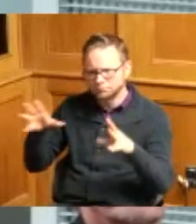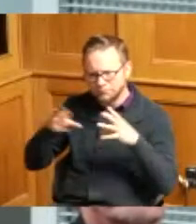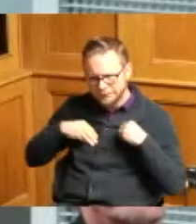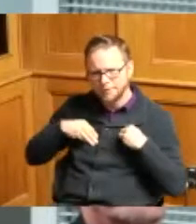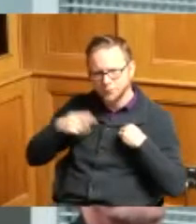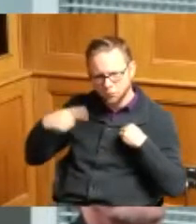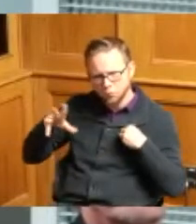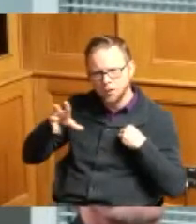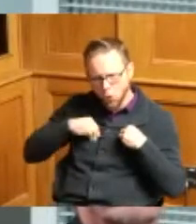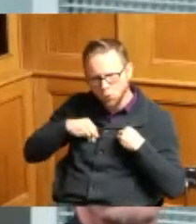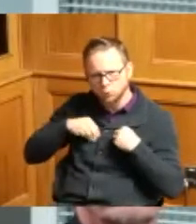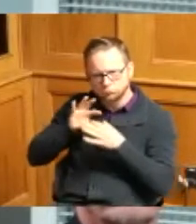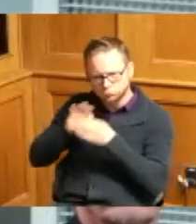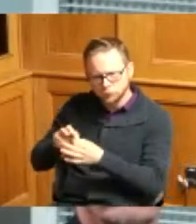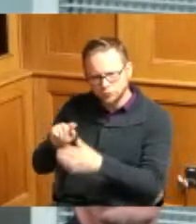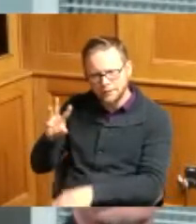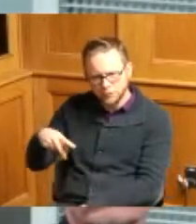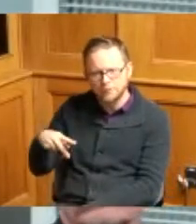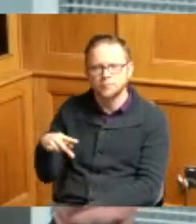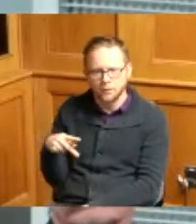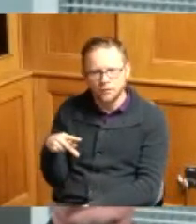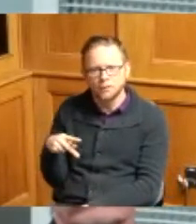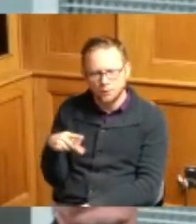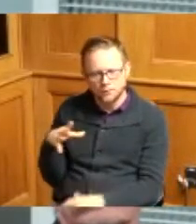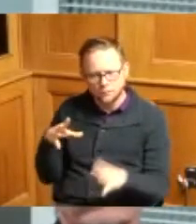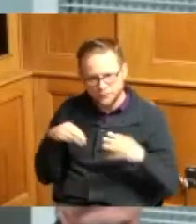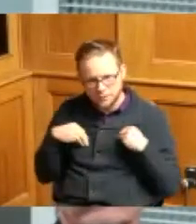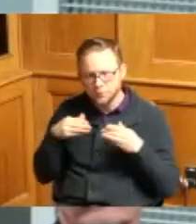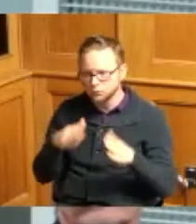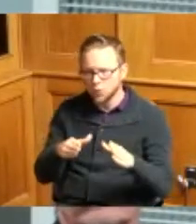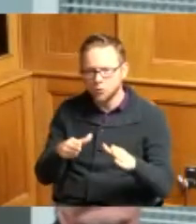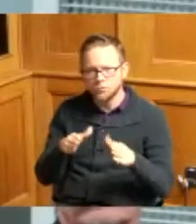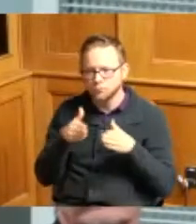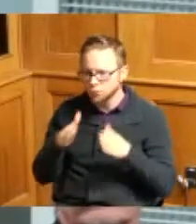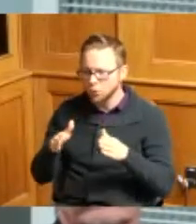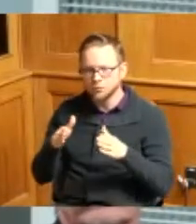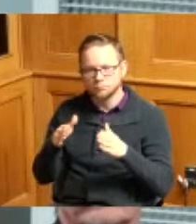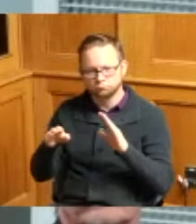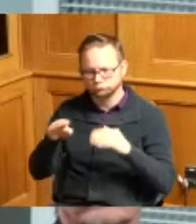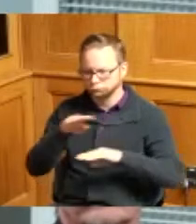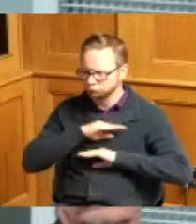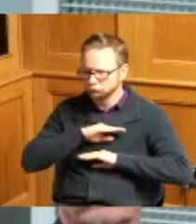dedicated and accepted roads the roads meet the criteria of the attorney general's letter